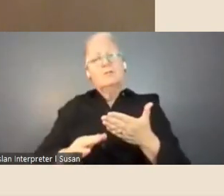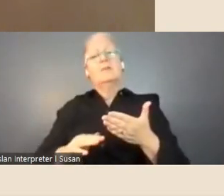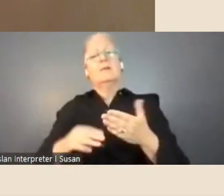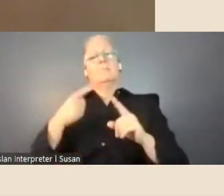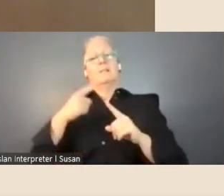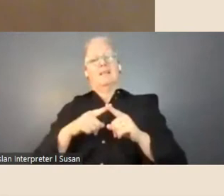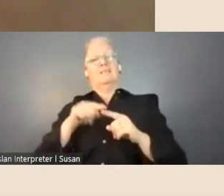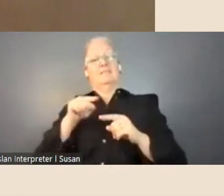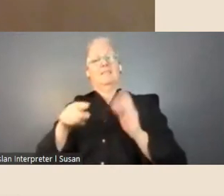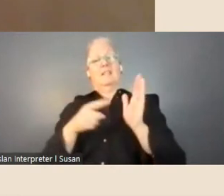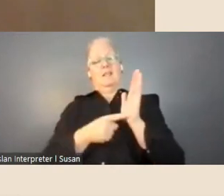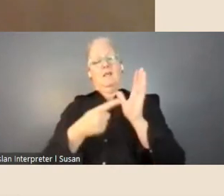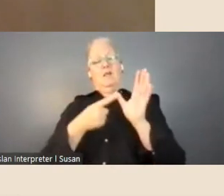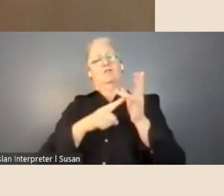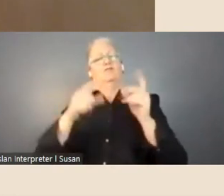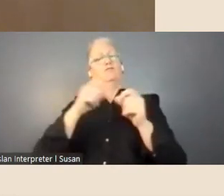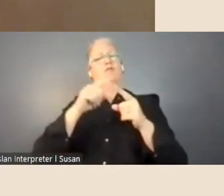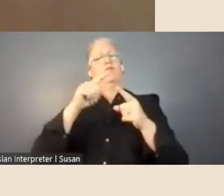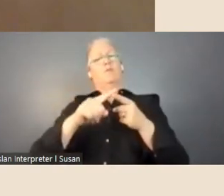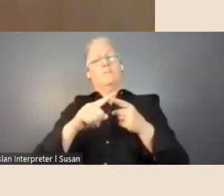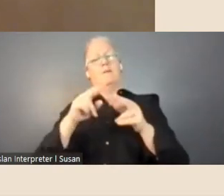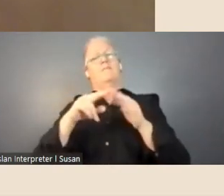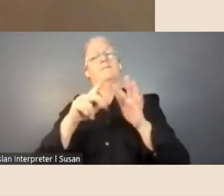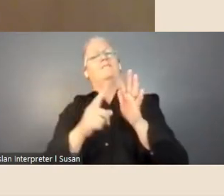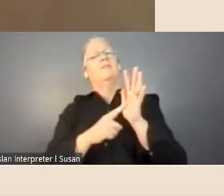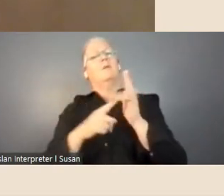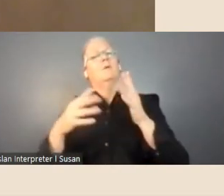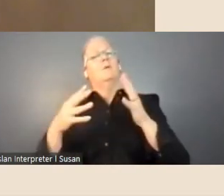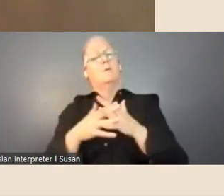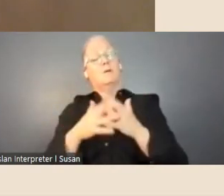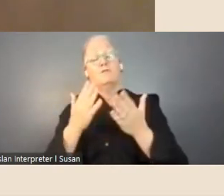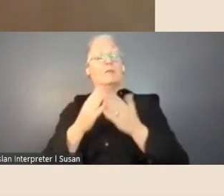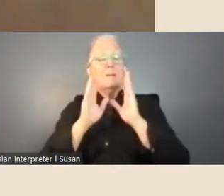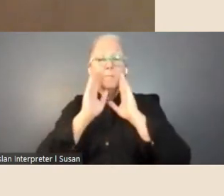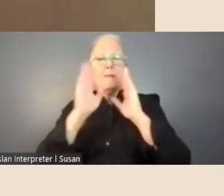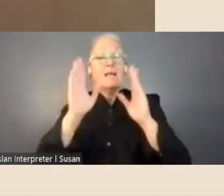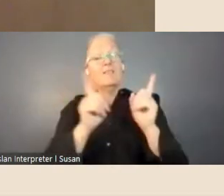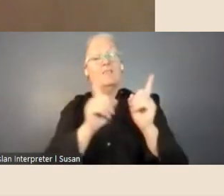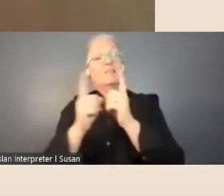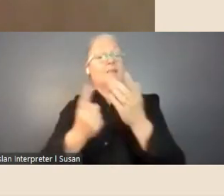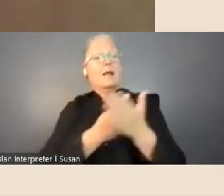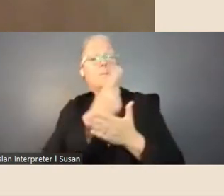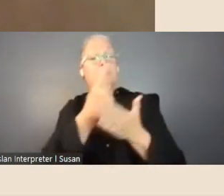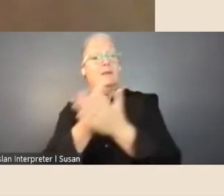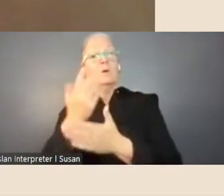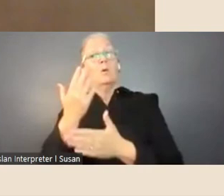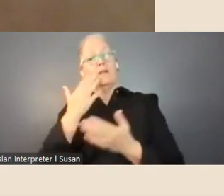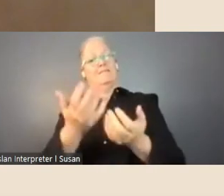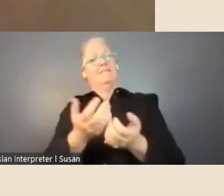There's a magical thing that happens when you're a fellow and you are doing research and you find the